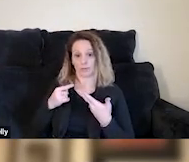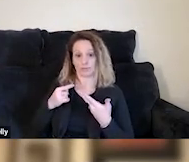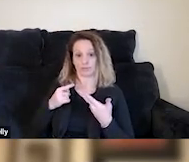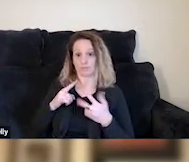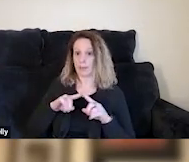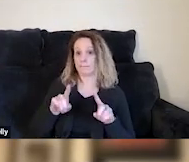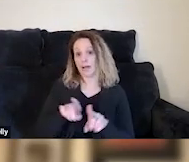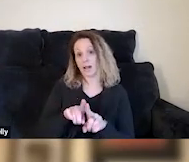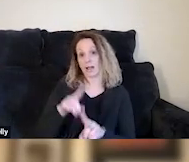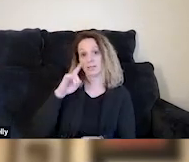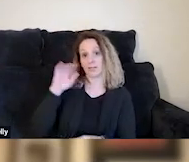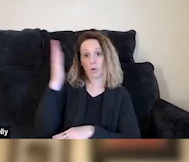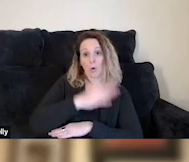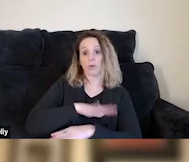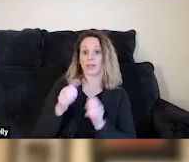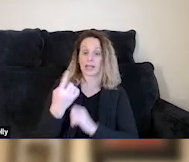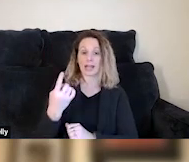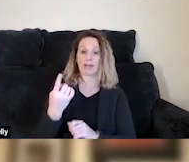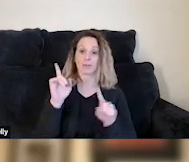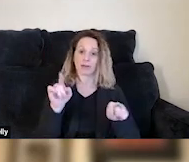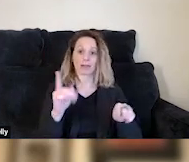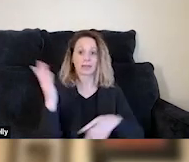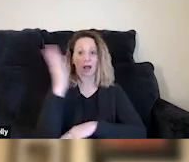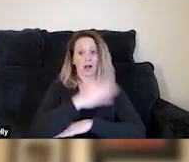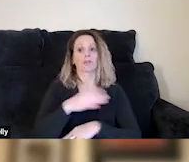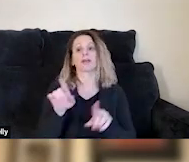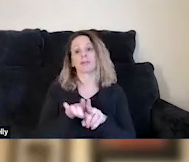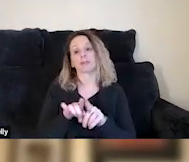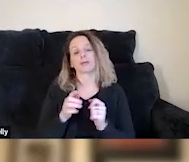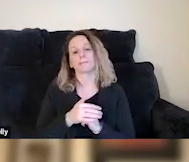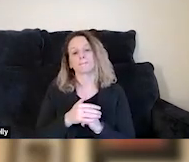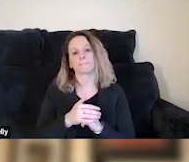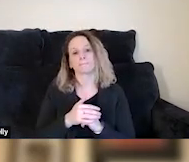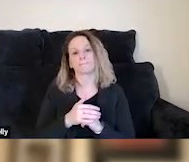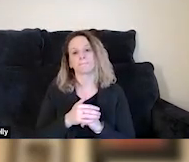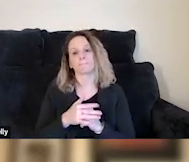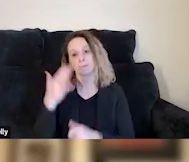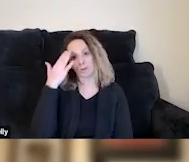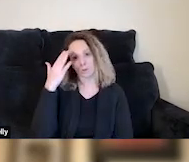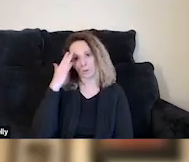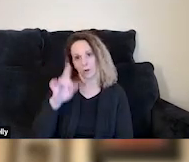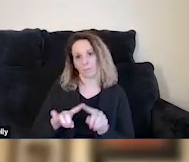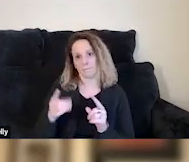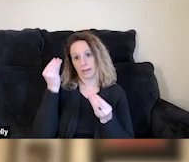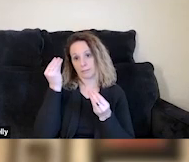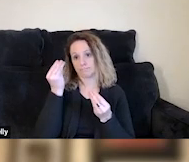but also all day and to everybody who has been attending. As you already know, but I would like to remind everybody.